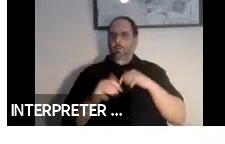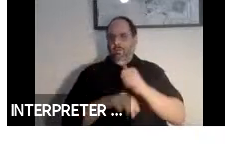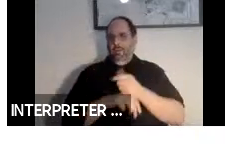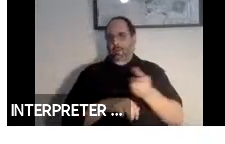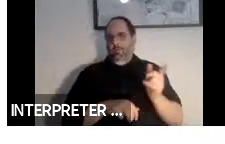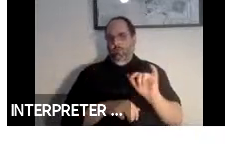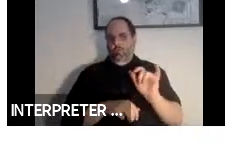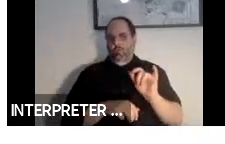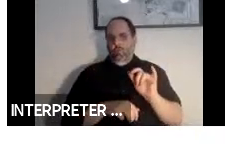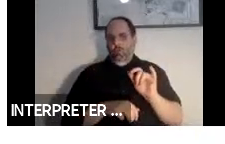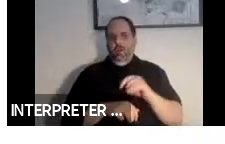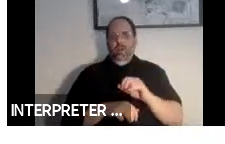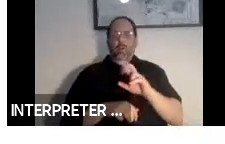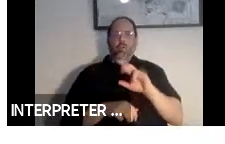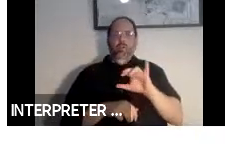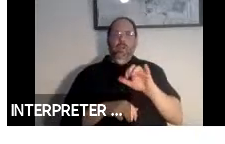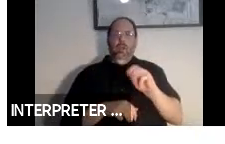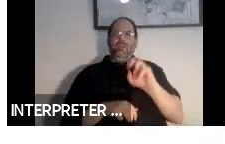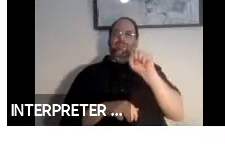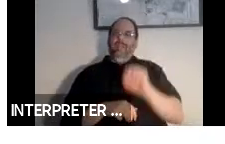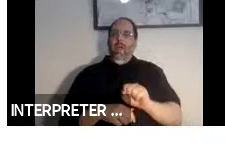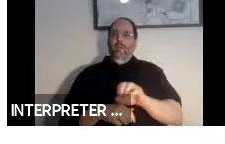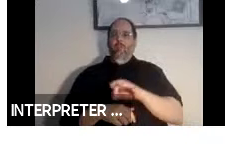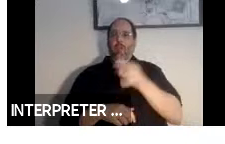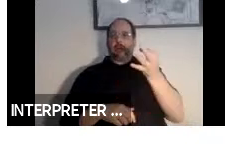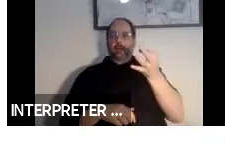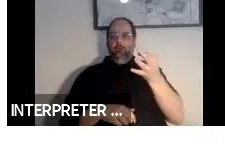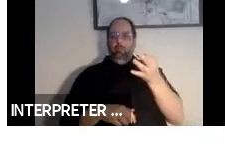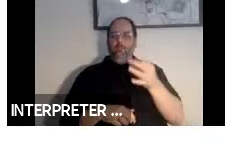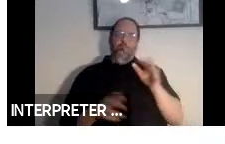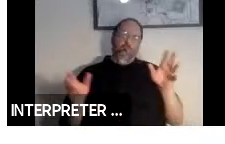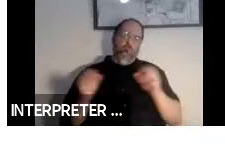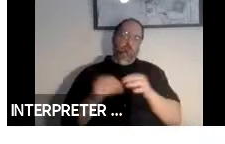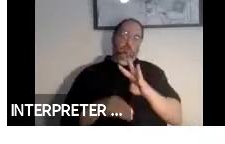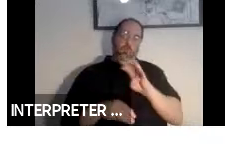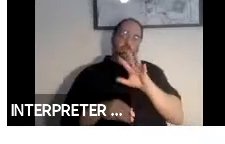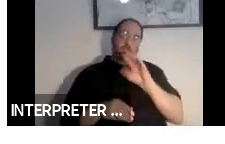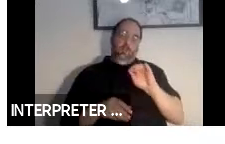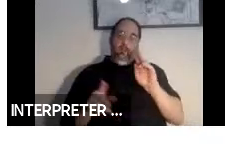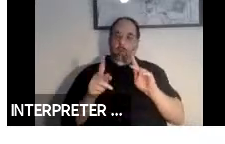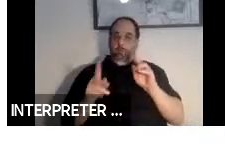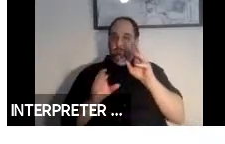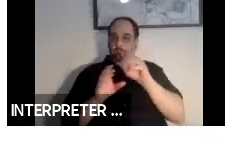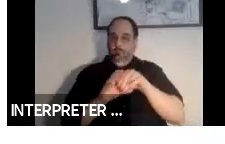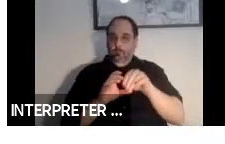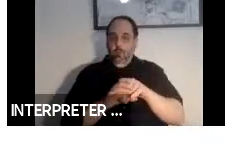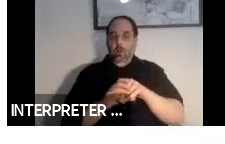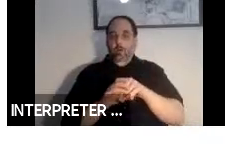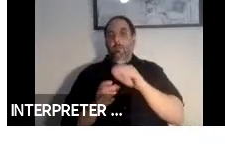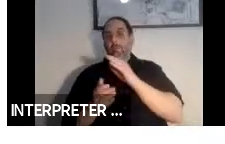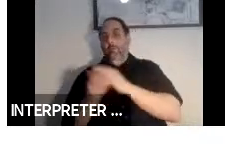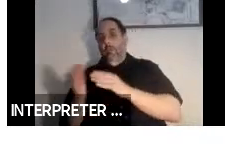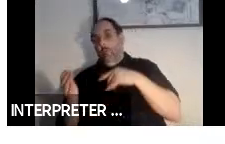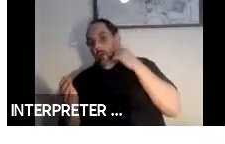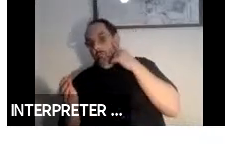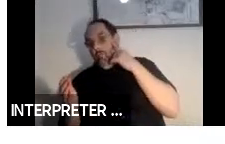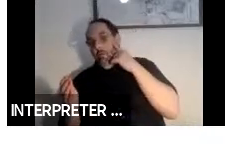in the south of France. We have about 450 members, it ranges from government entities, tech giants,